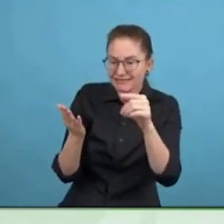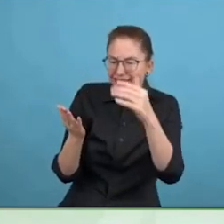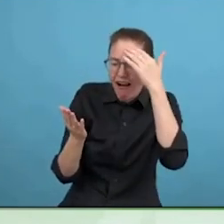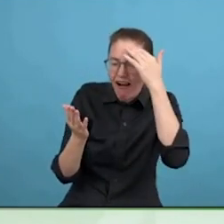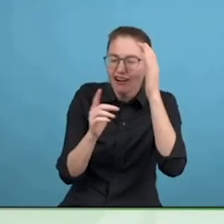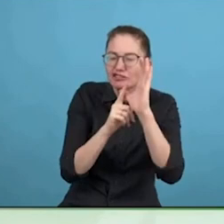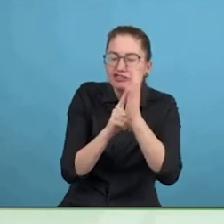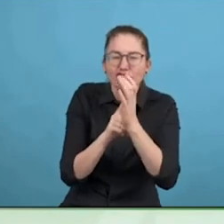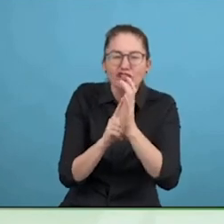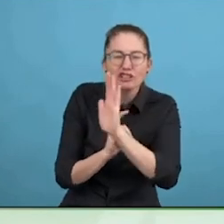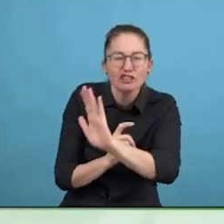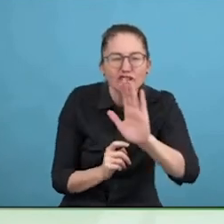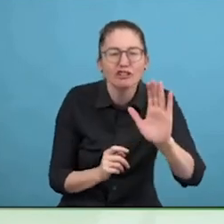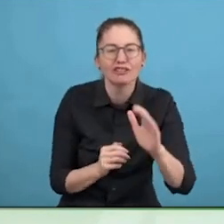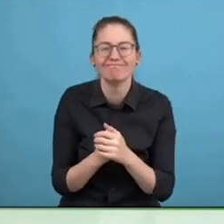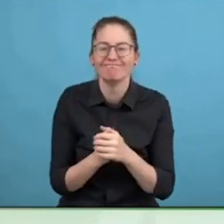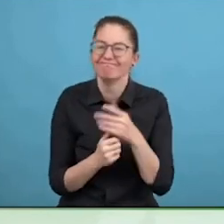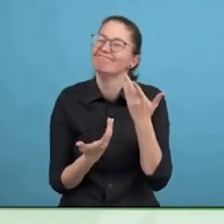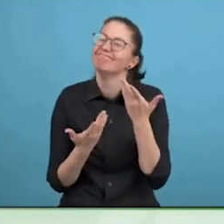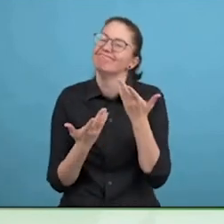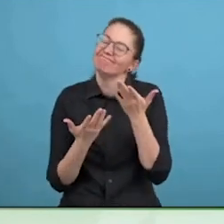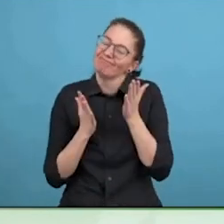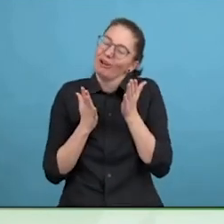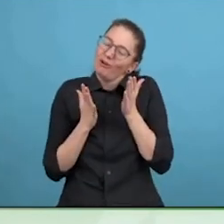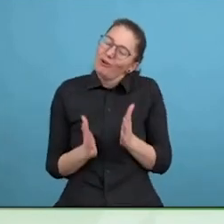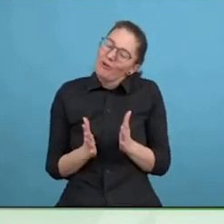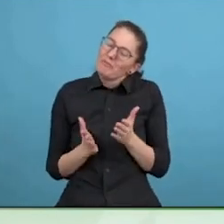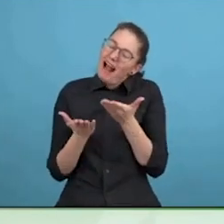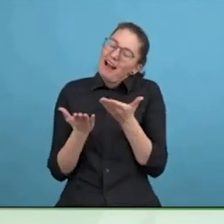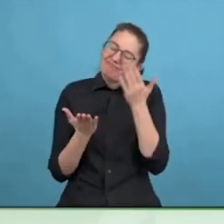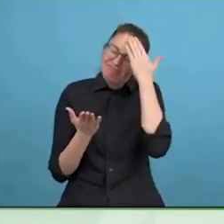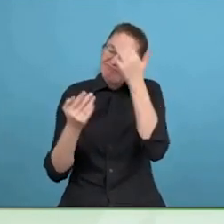the #MeToo movement and Black Lives Matter, we can see that more